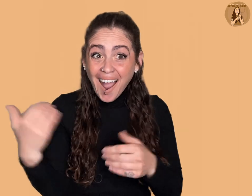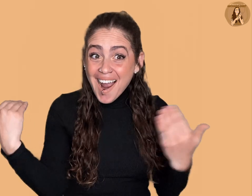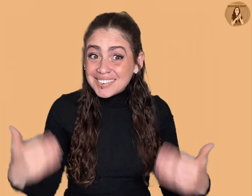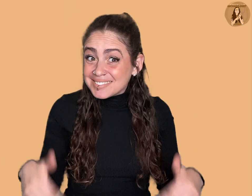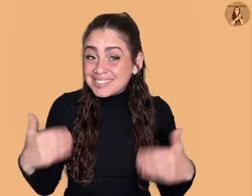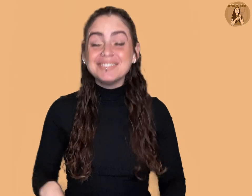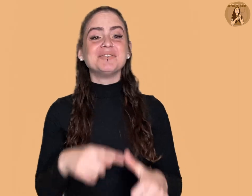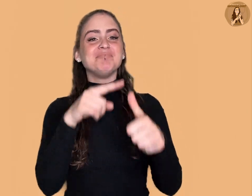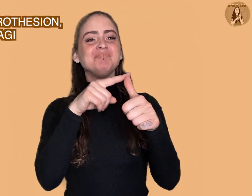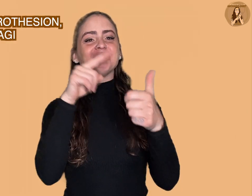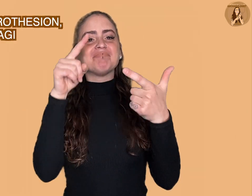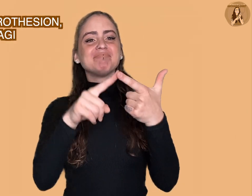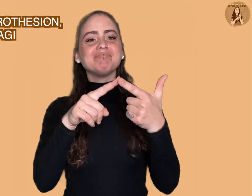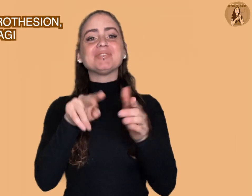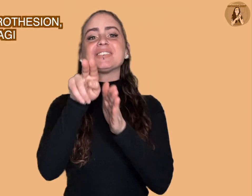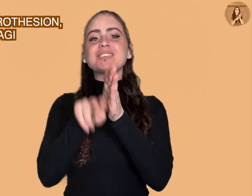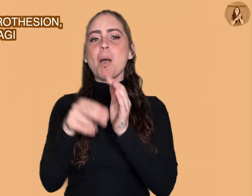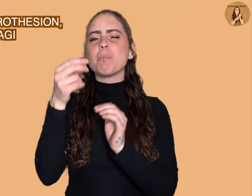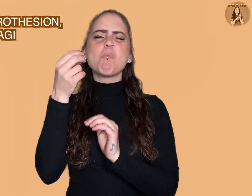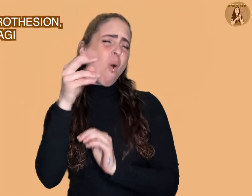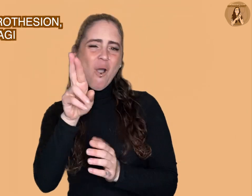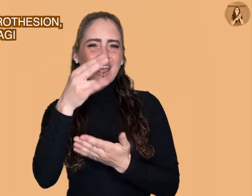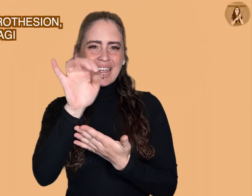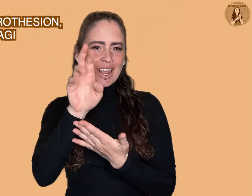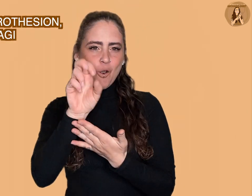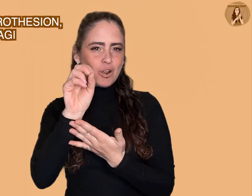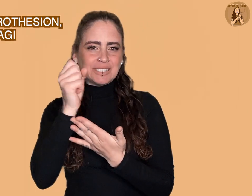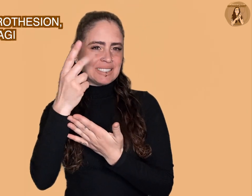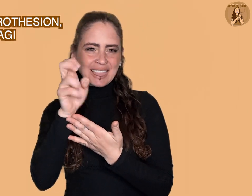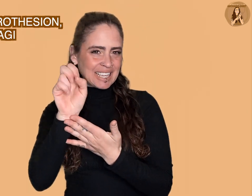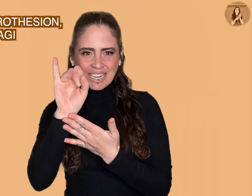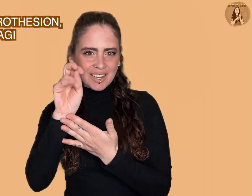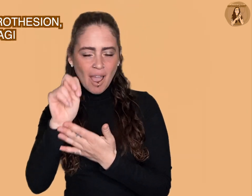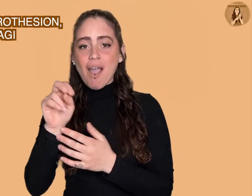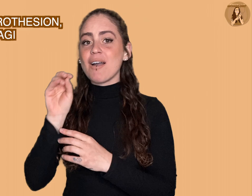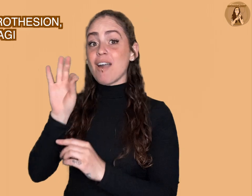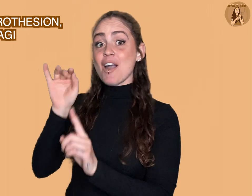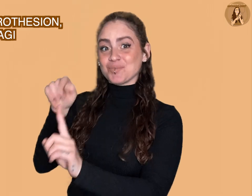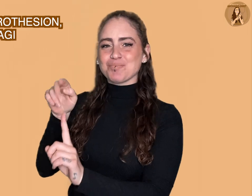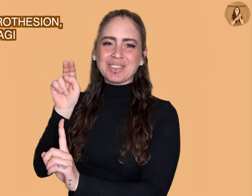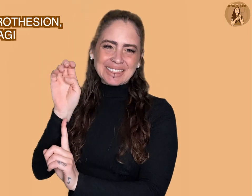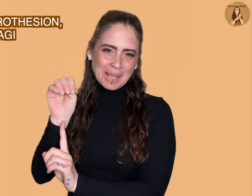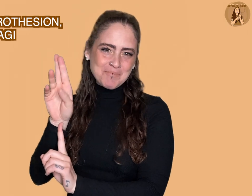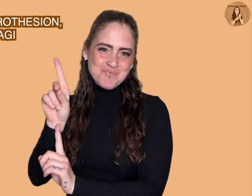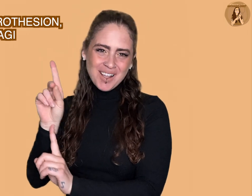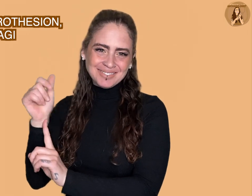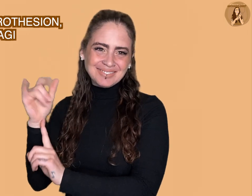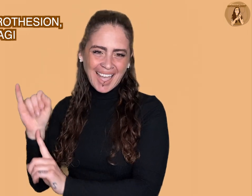Tomb, or Hierothesion, of Nemrud Dagi